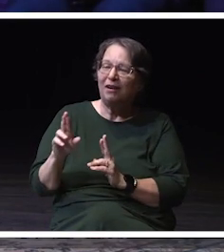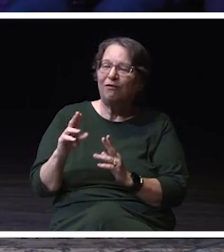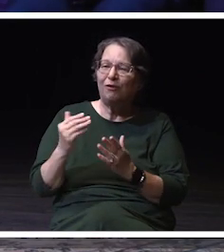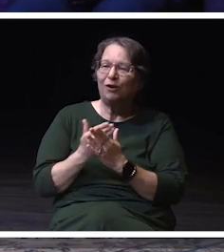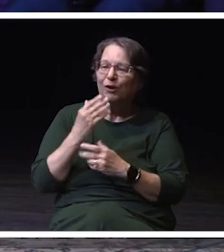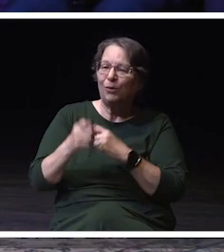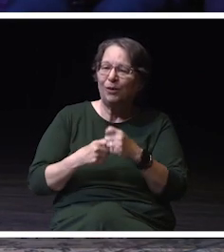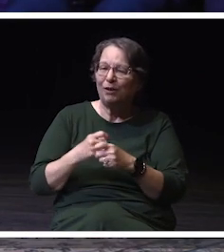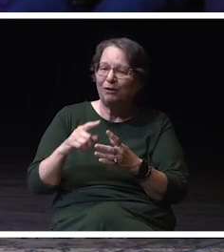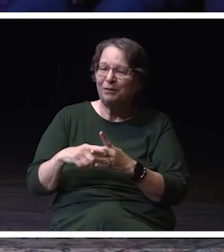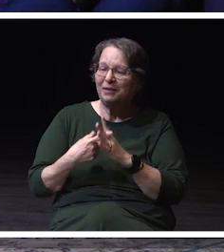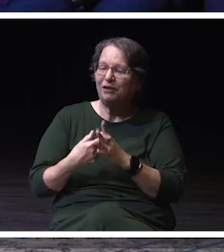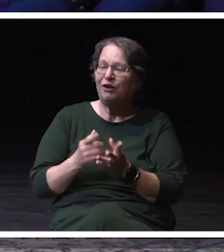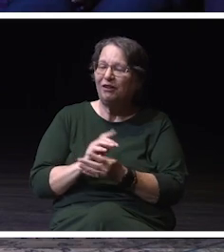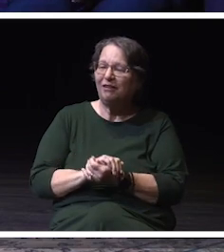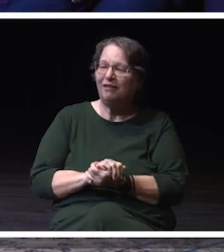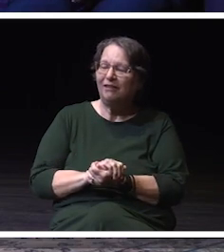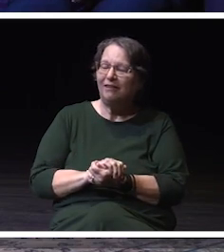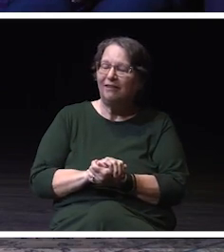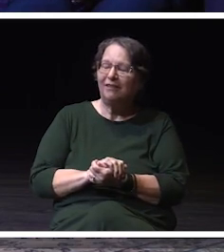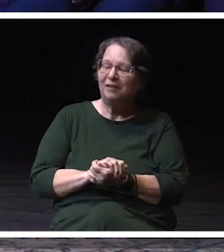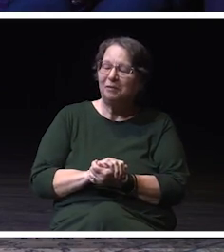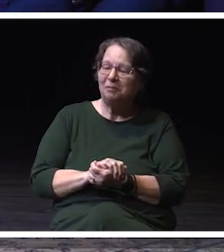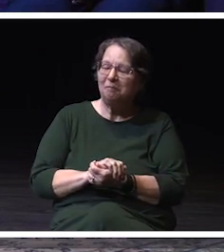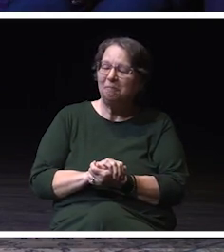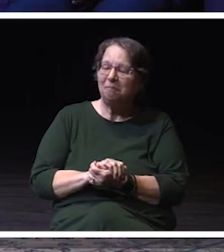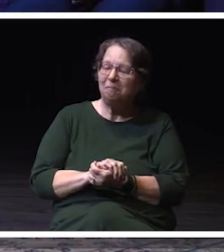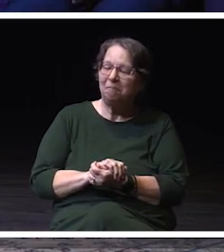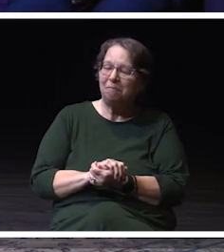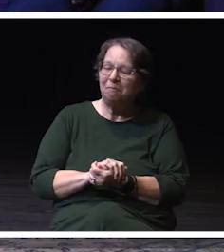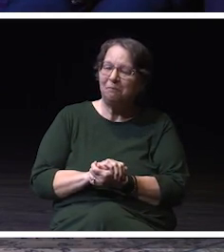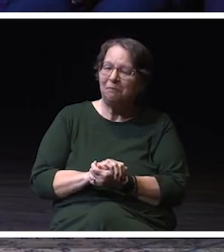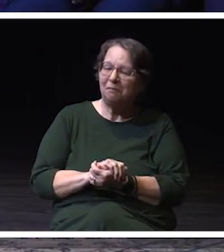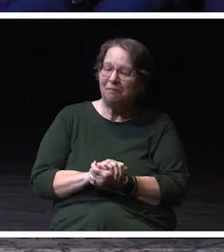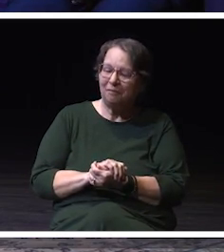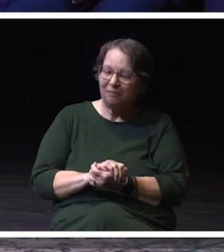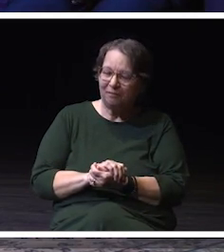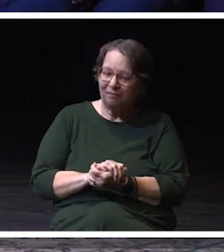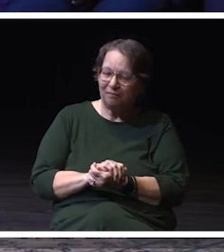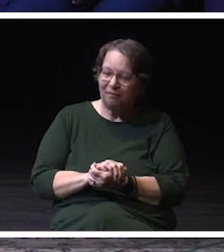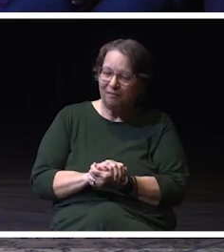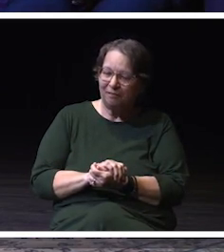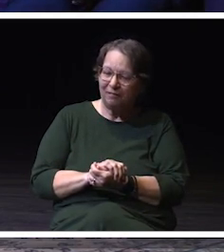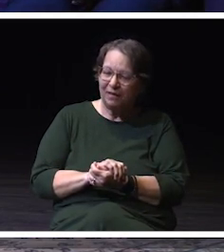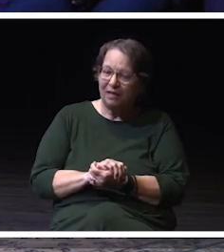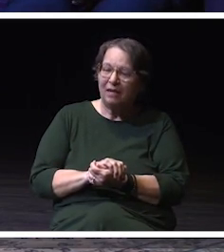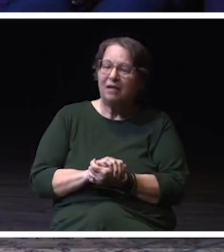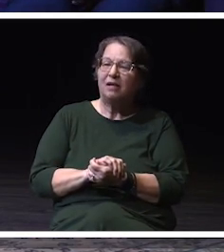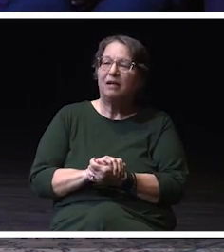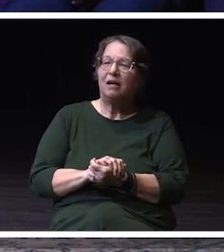And so I'd like to begin by having you introduce yourselves and,